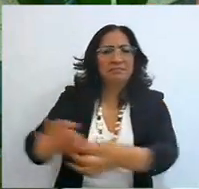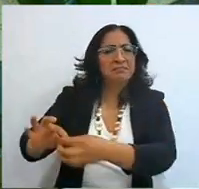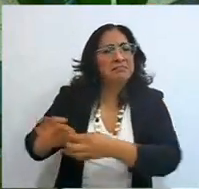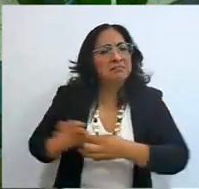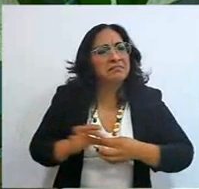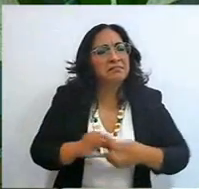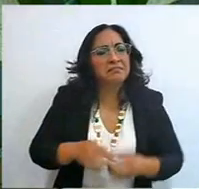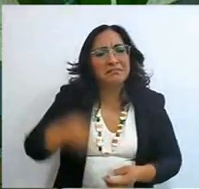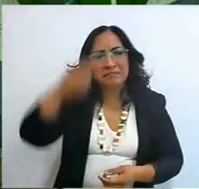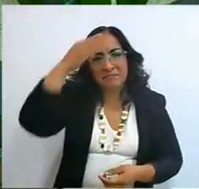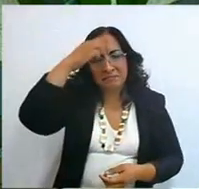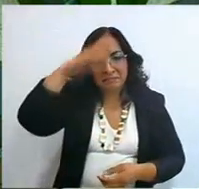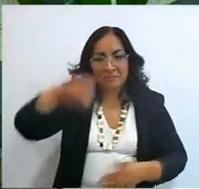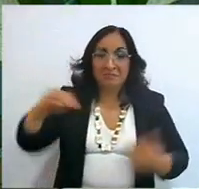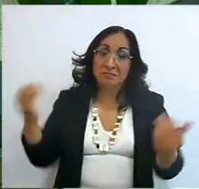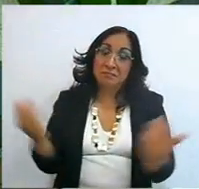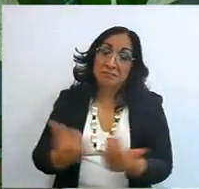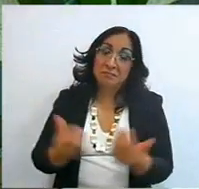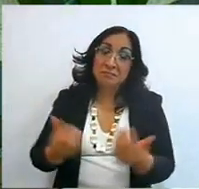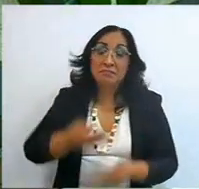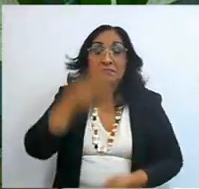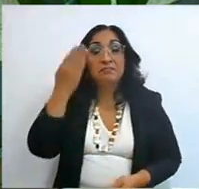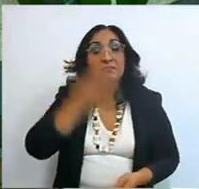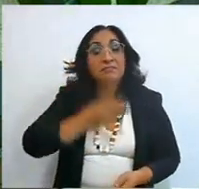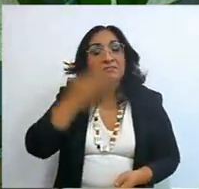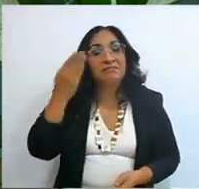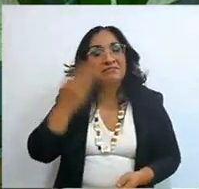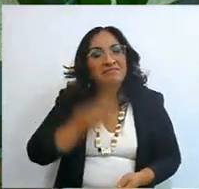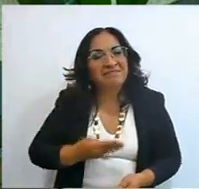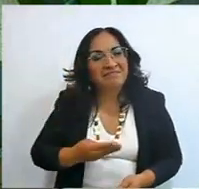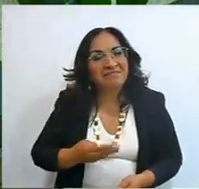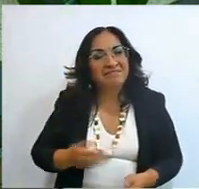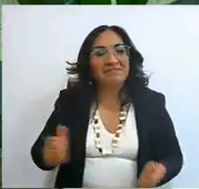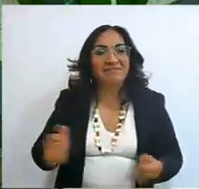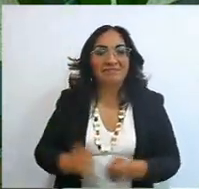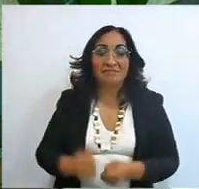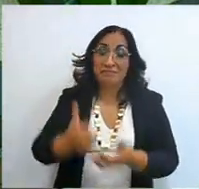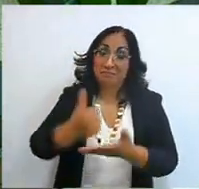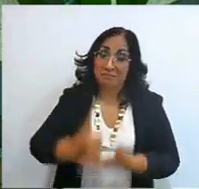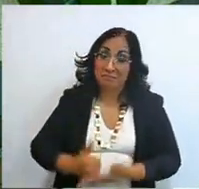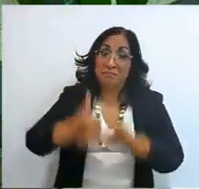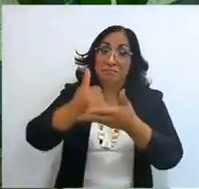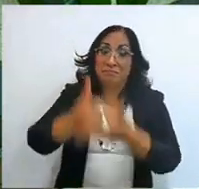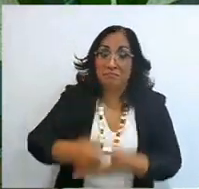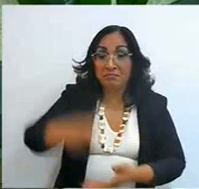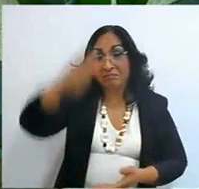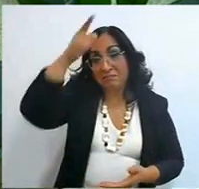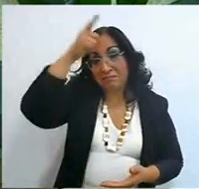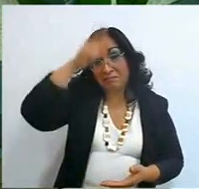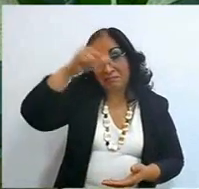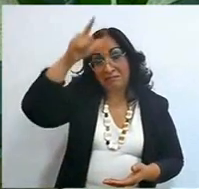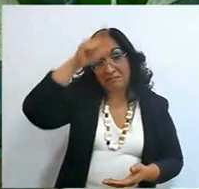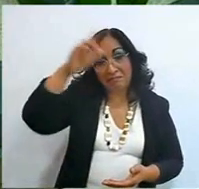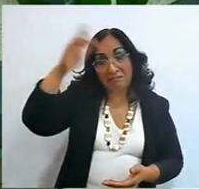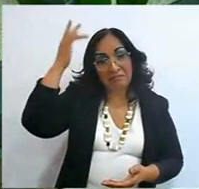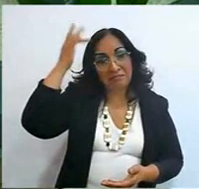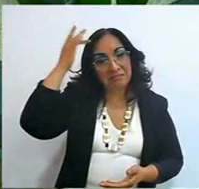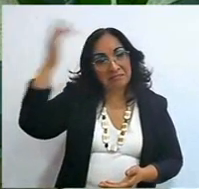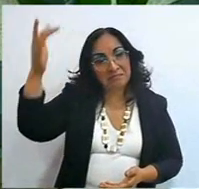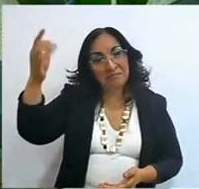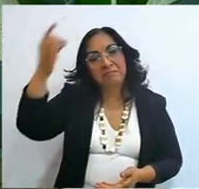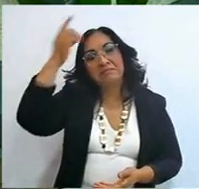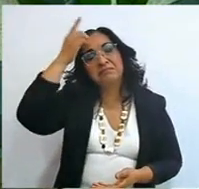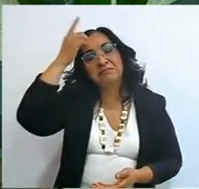that filtered, that through the Spirit of God, only such a work could have been done through God,